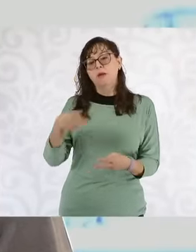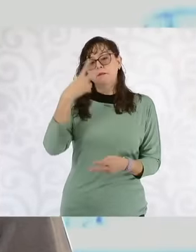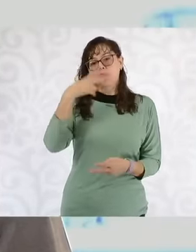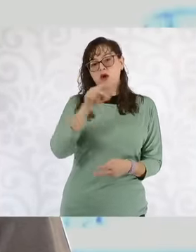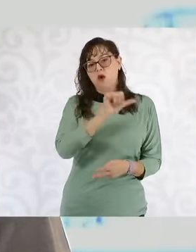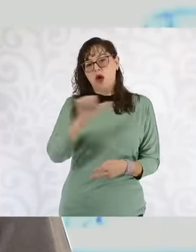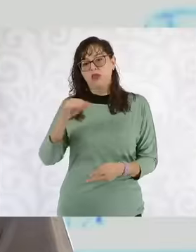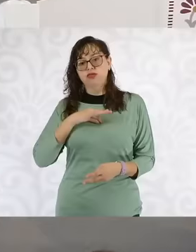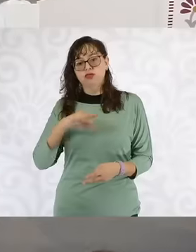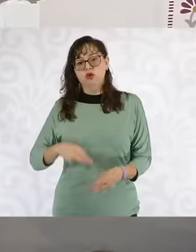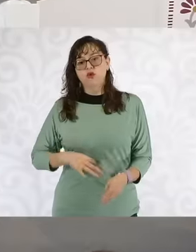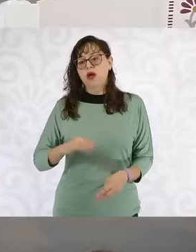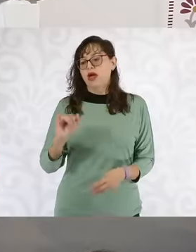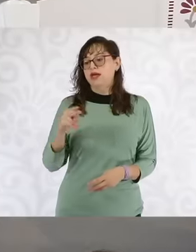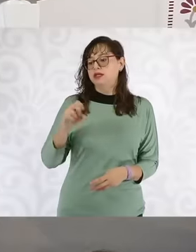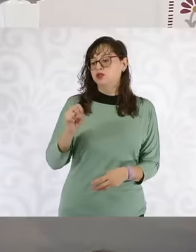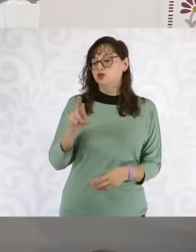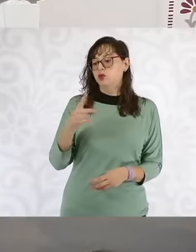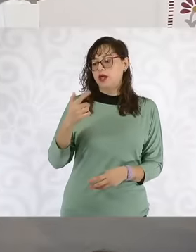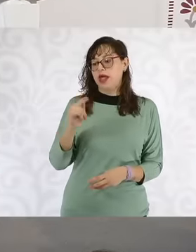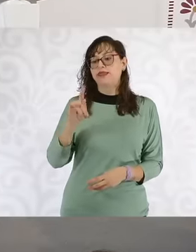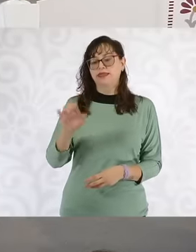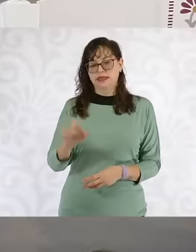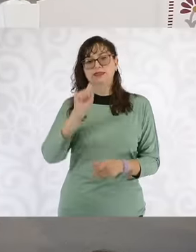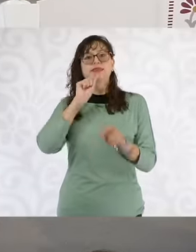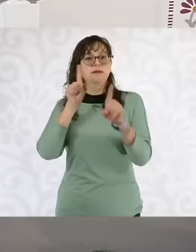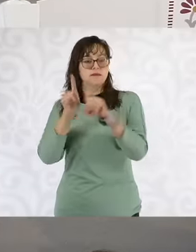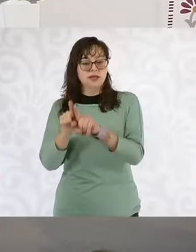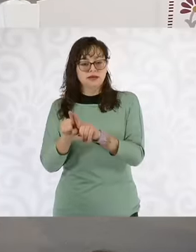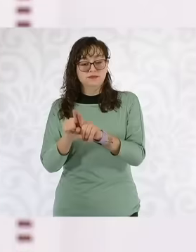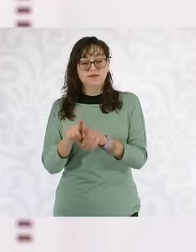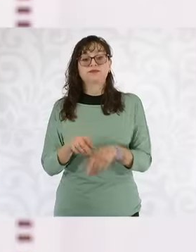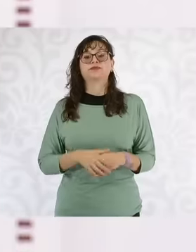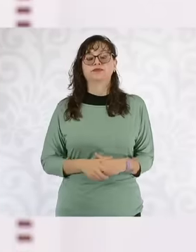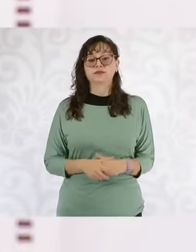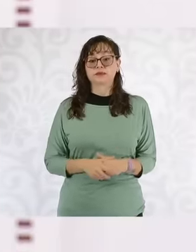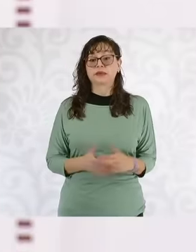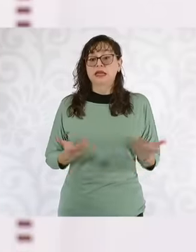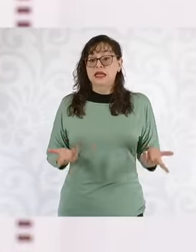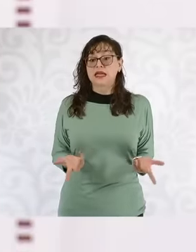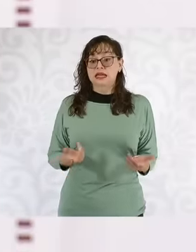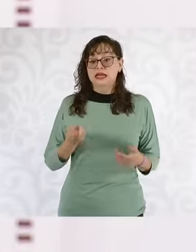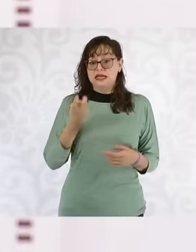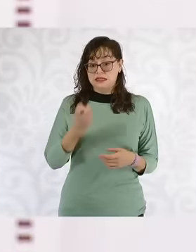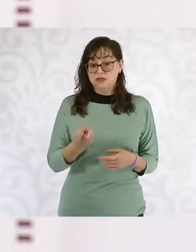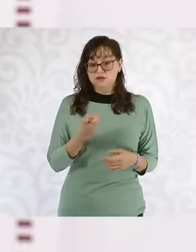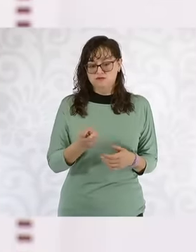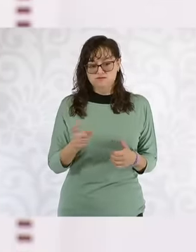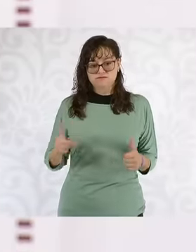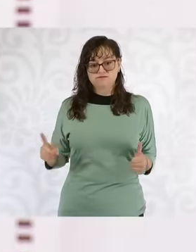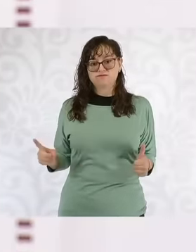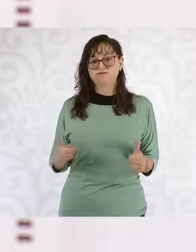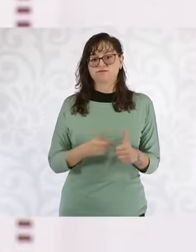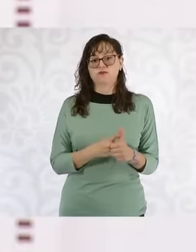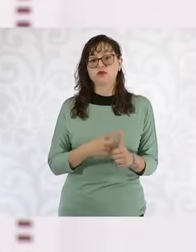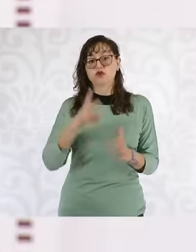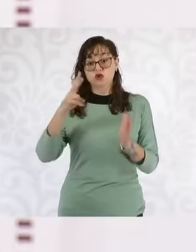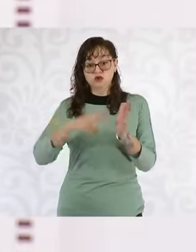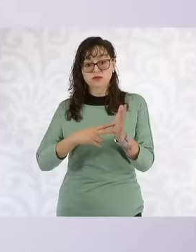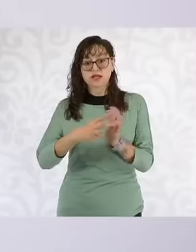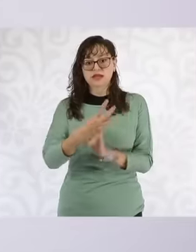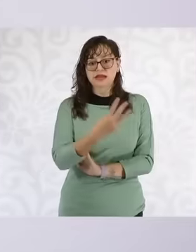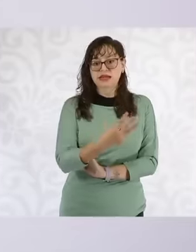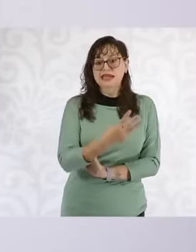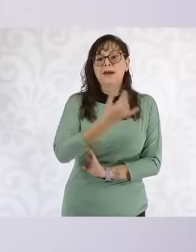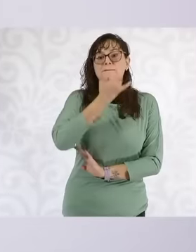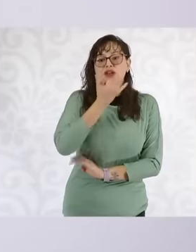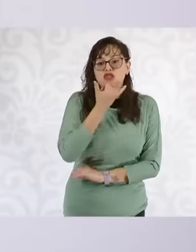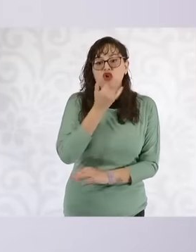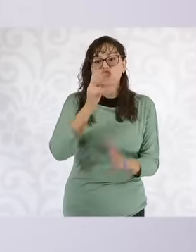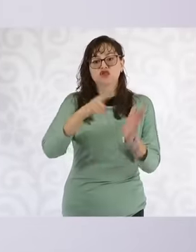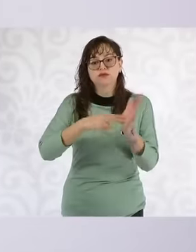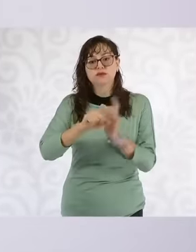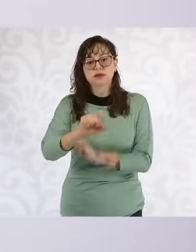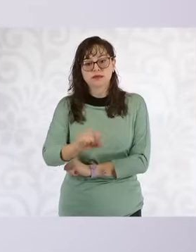Toluca train starting in 2003 It was declared as a priority area 2023 sorry eh